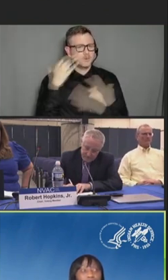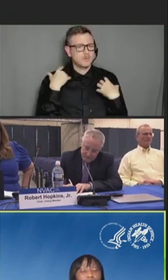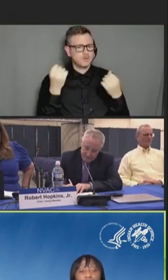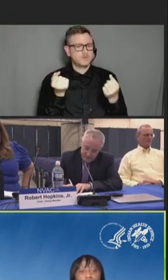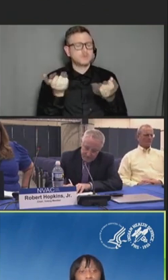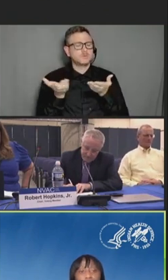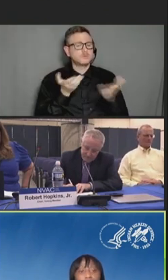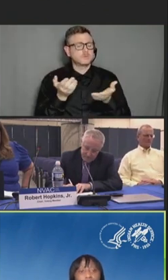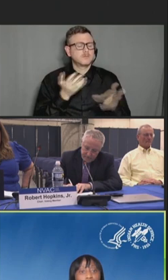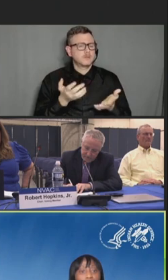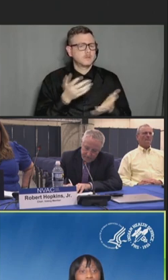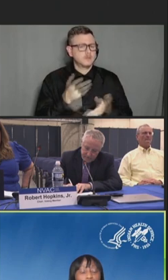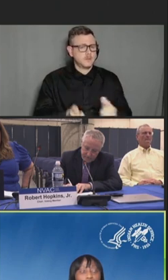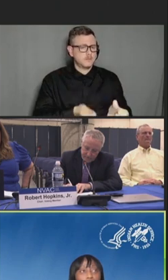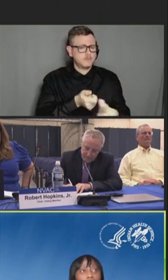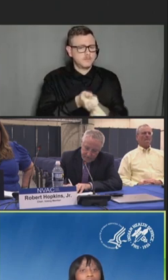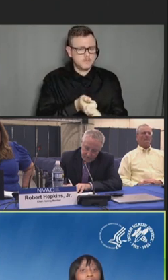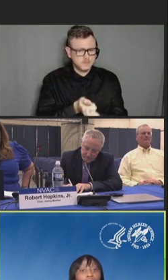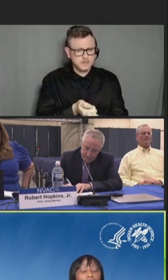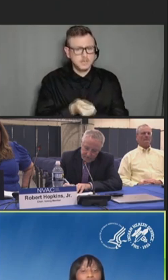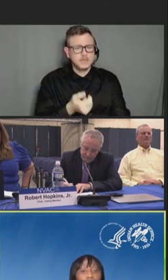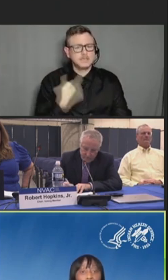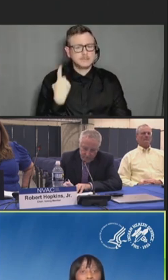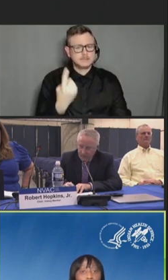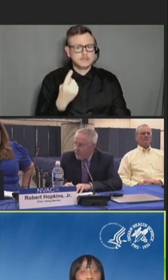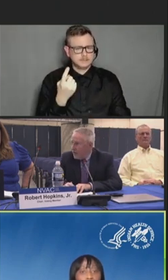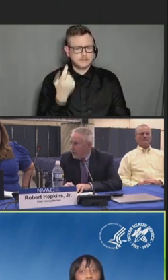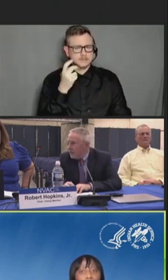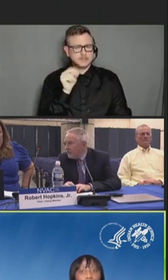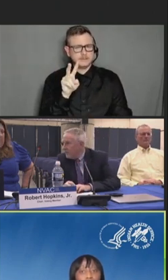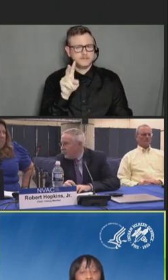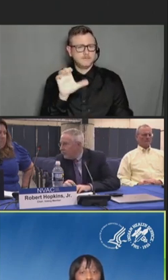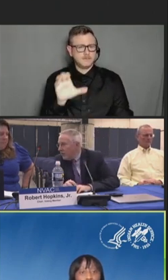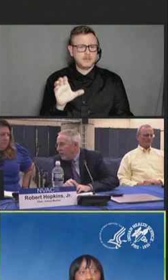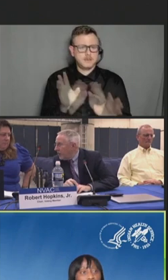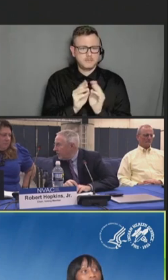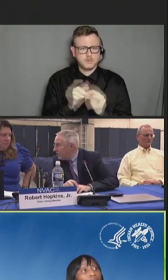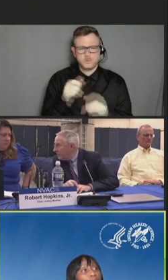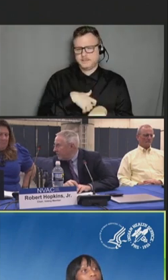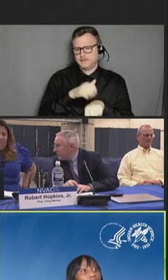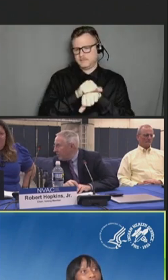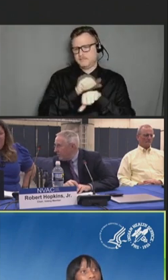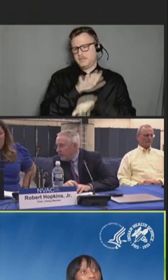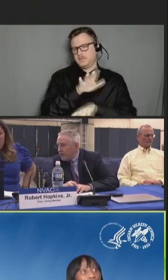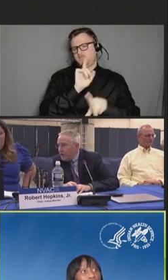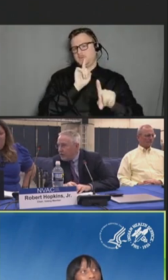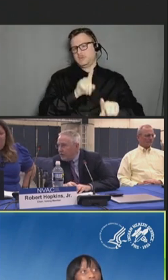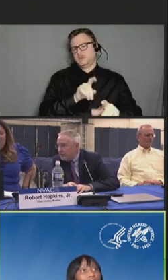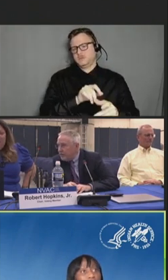Since the last NVAC meeting, we did submit a written response, but I wanted to just highlight